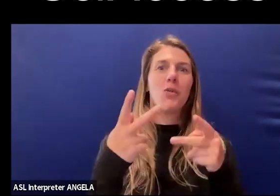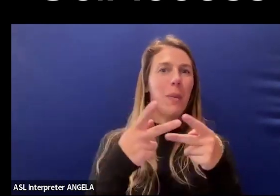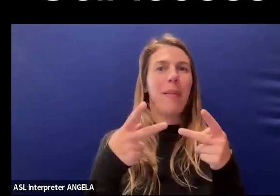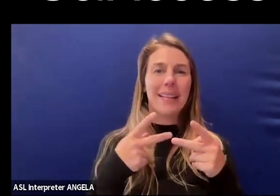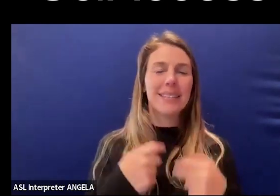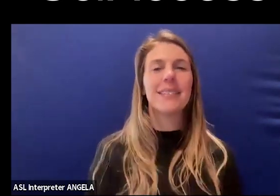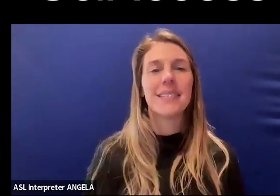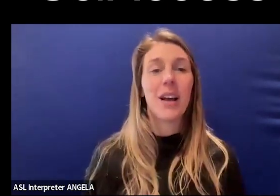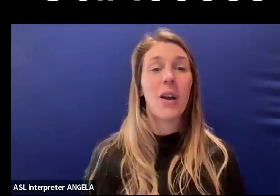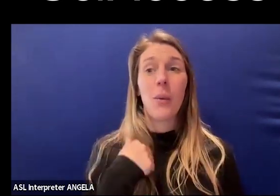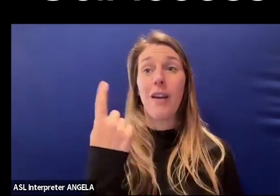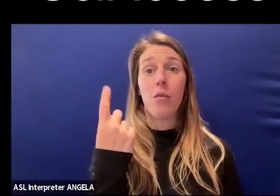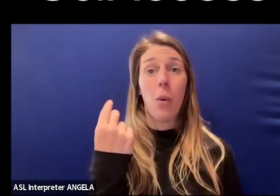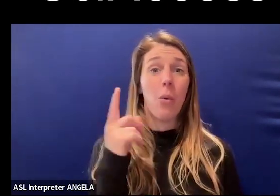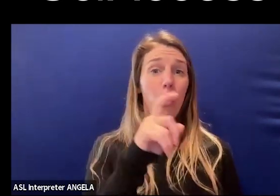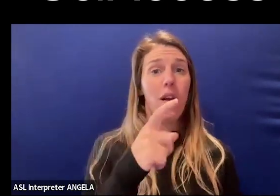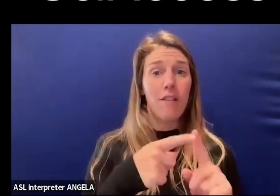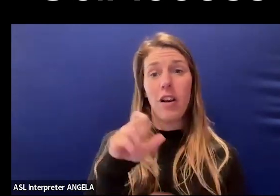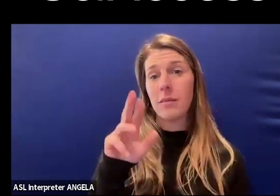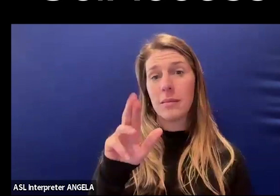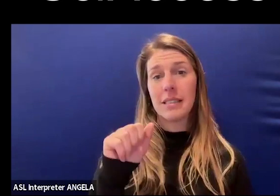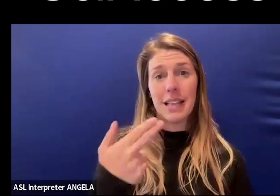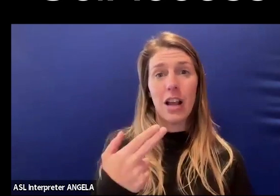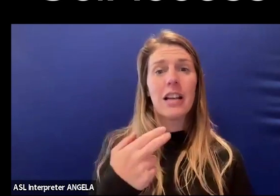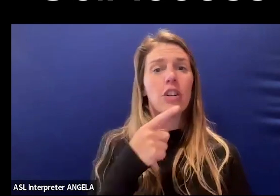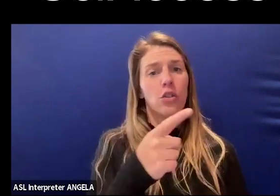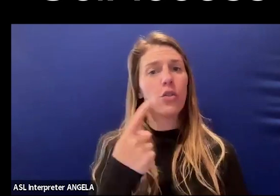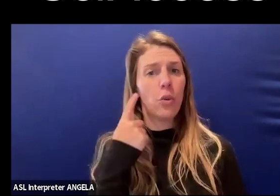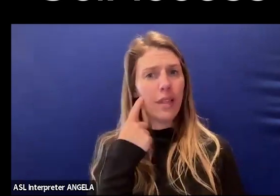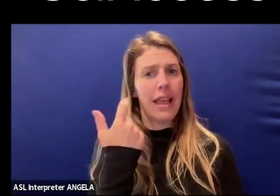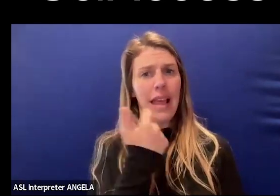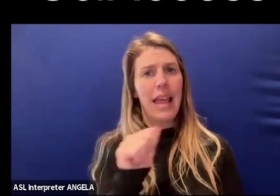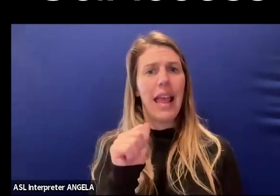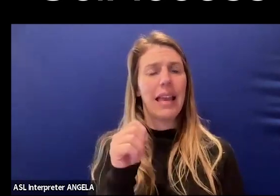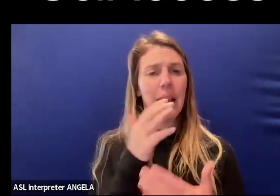We have one more question from Sarah saying, "Do you think there are any aspects of mathematics